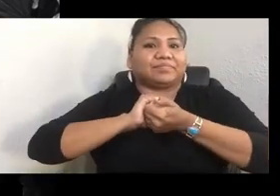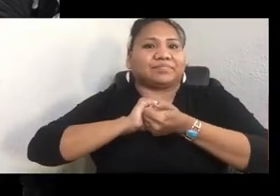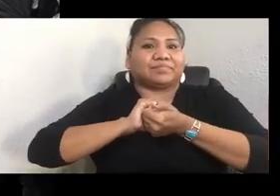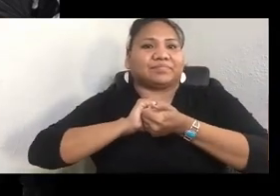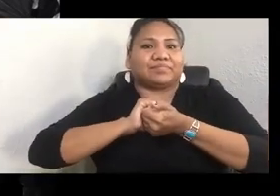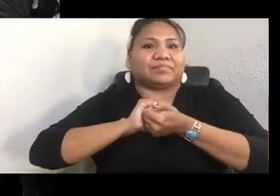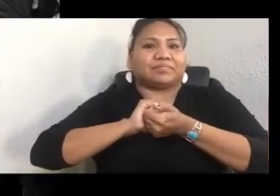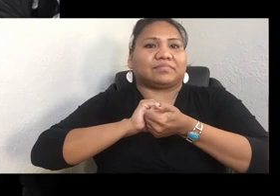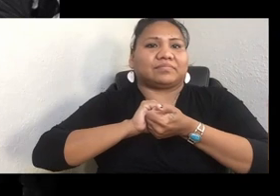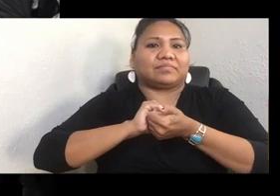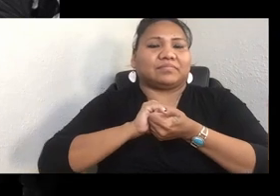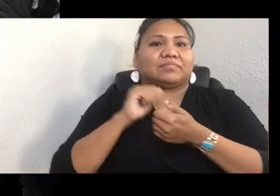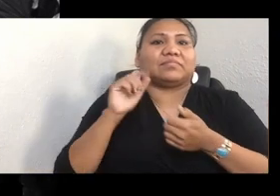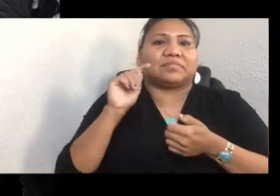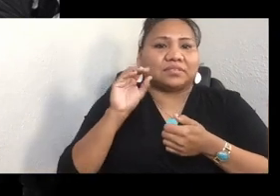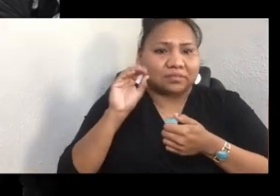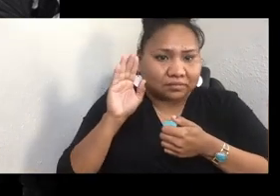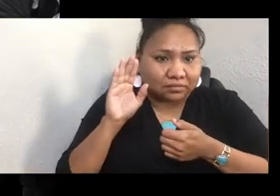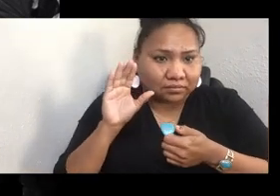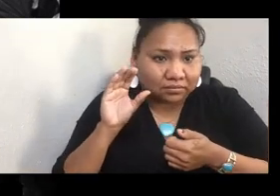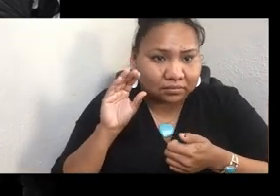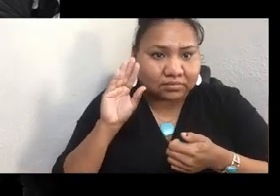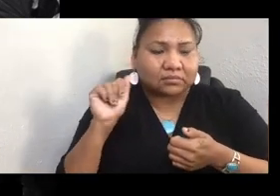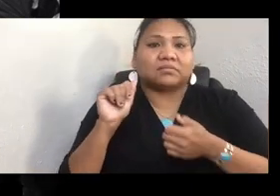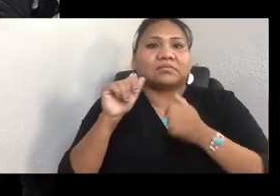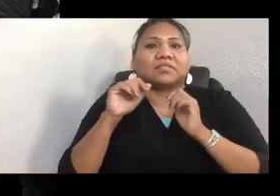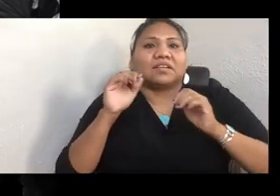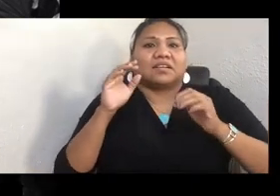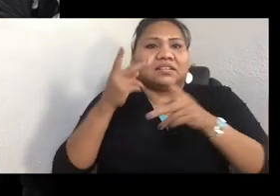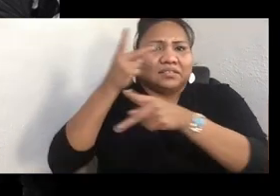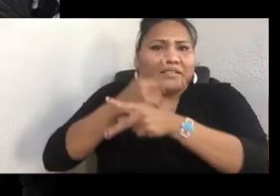to protect natural ancestral kalo. And Uncle John was an integral part of that activism.